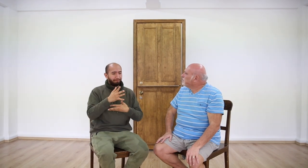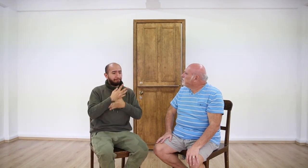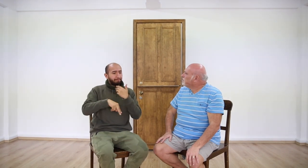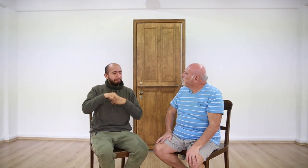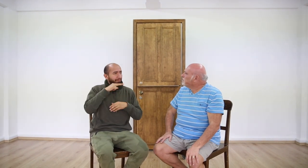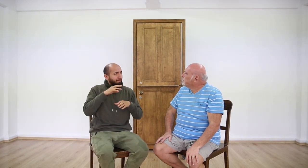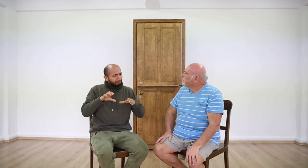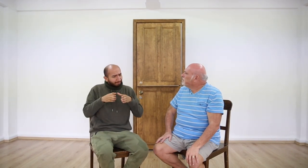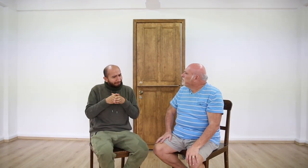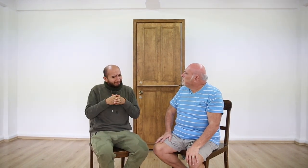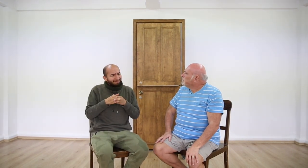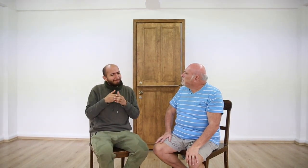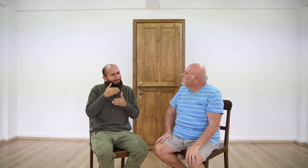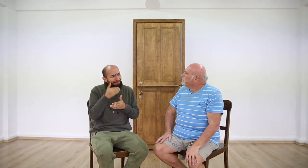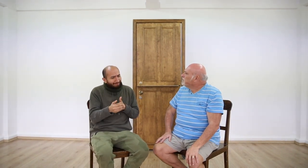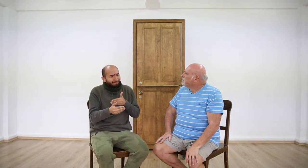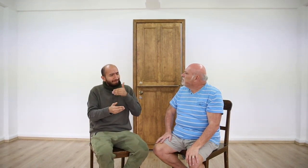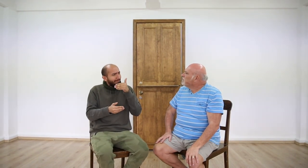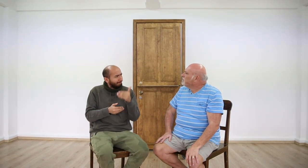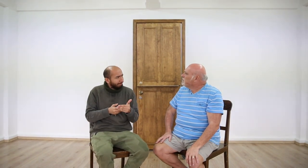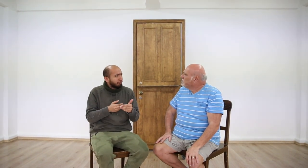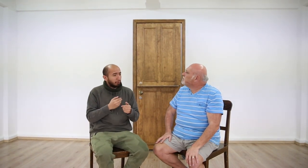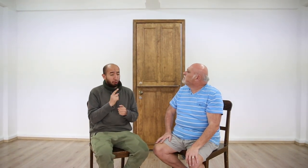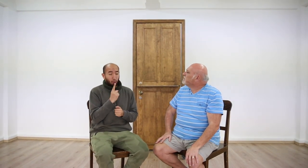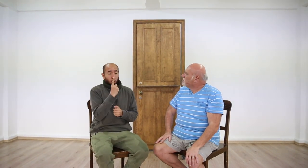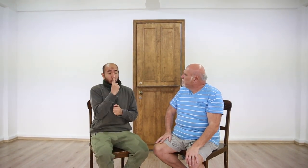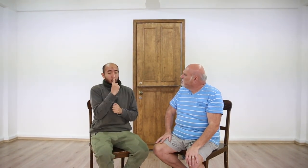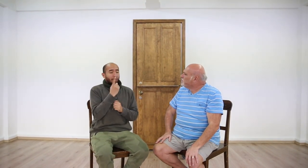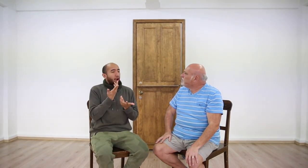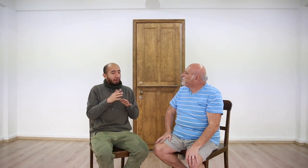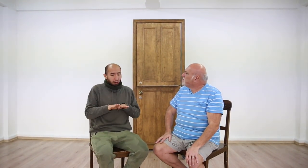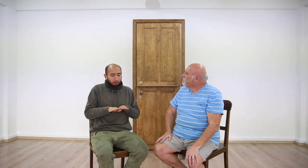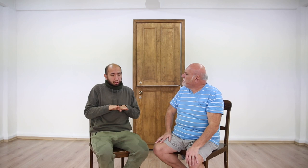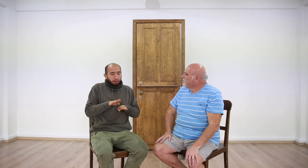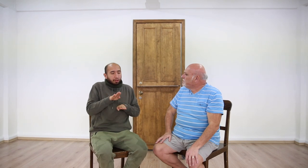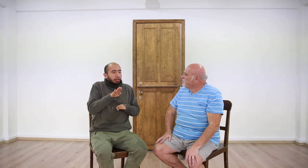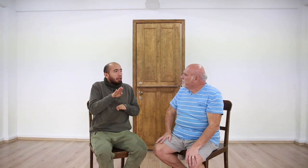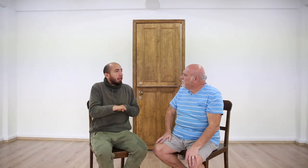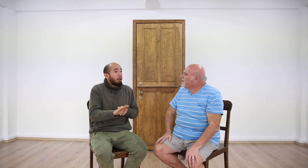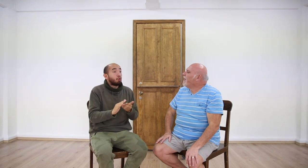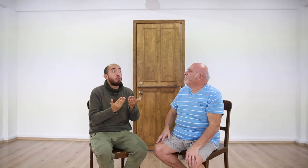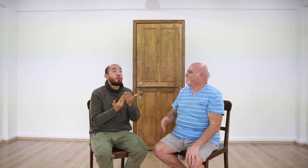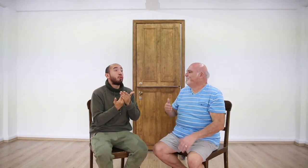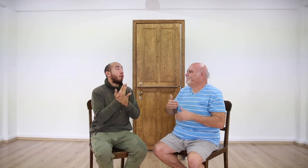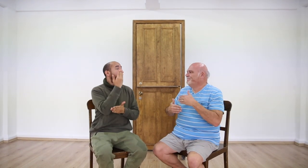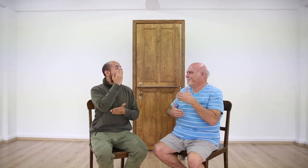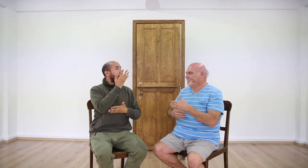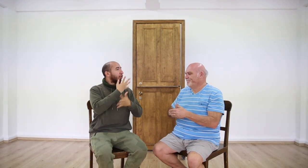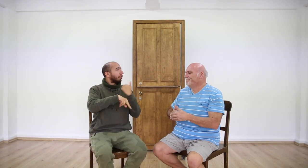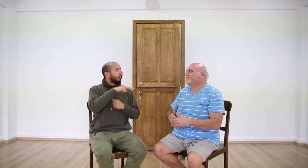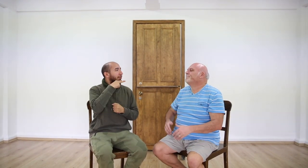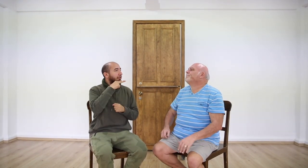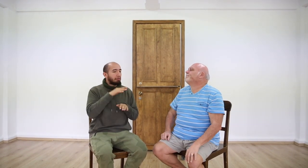There was slow progress, small steps taken, and it was hard to find funding support.